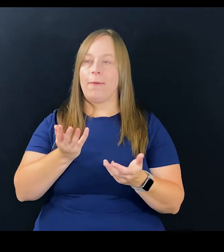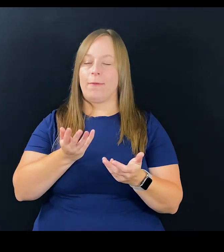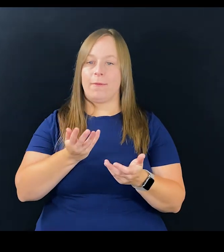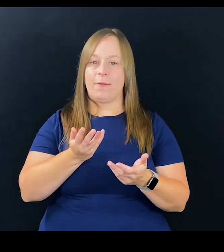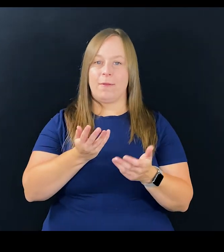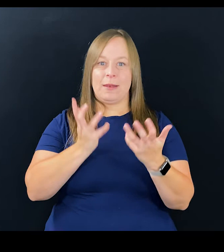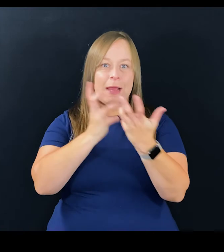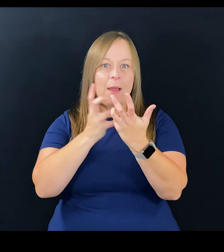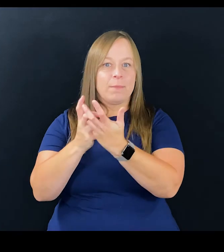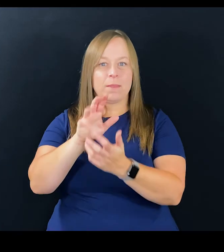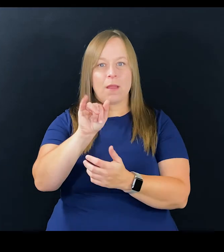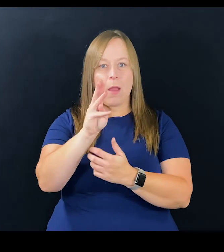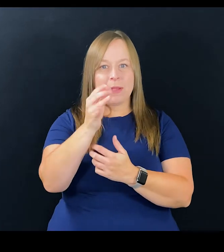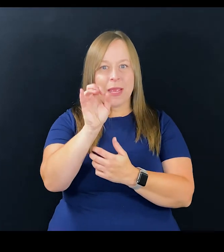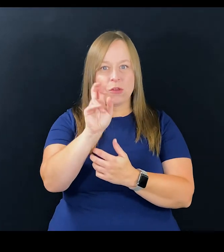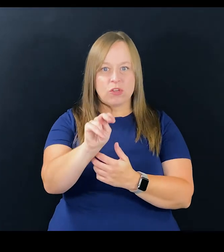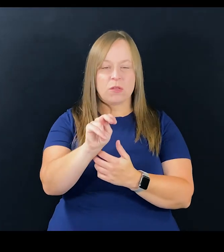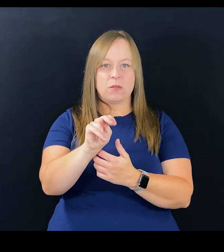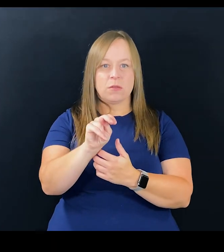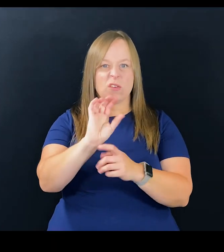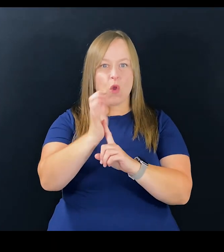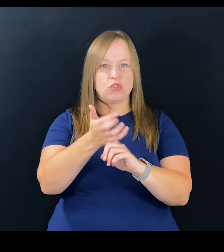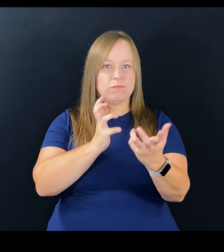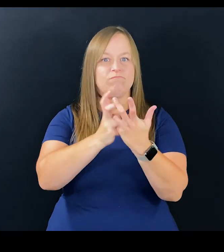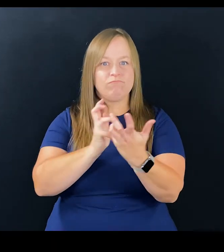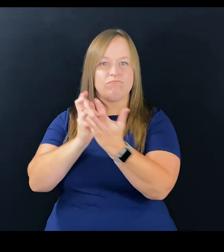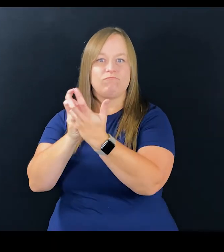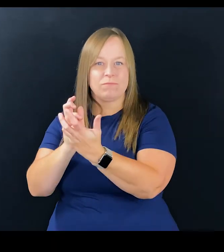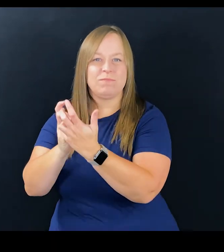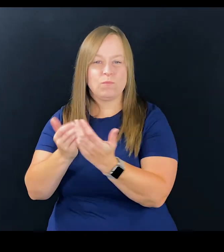from home and accommodation became the culture.